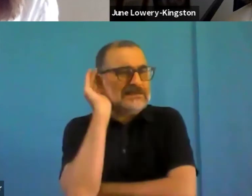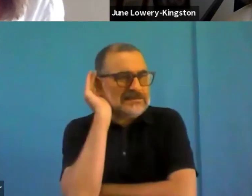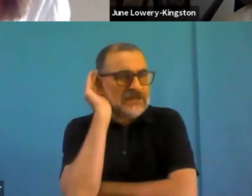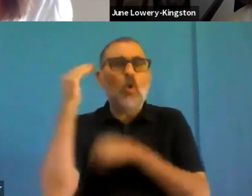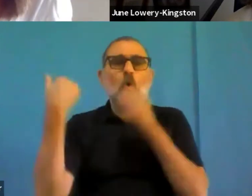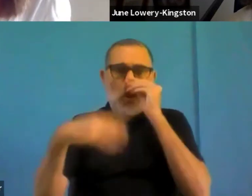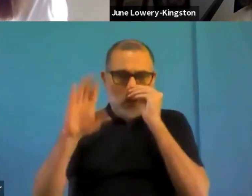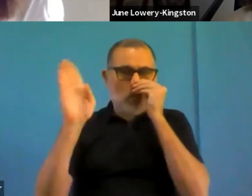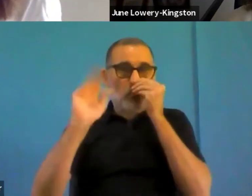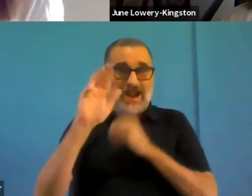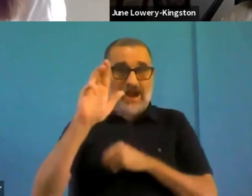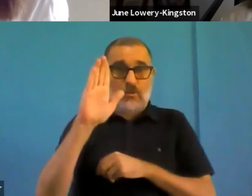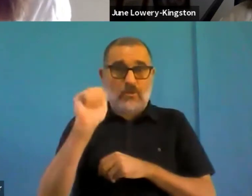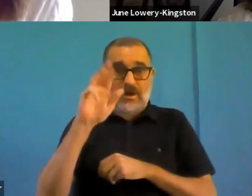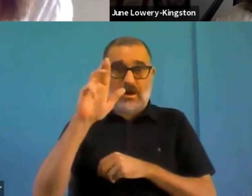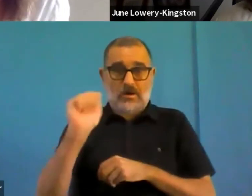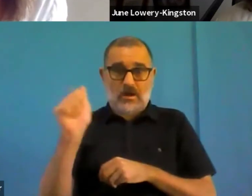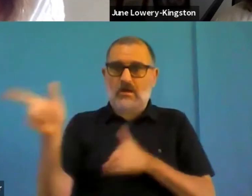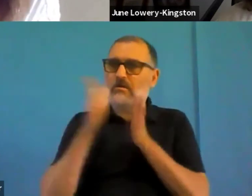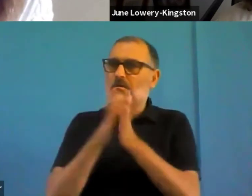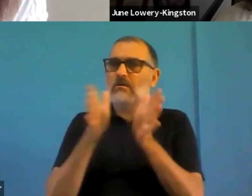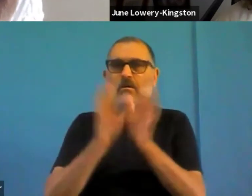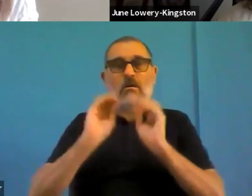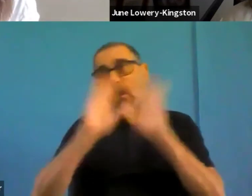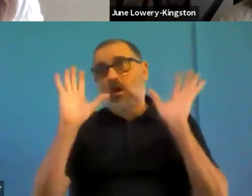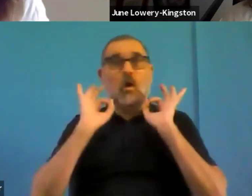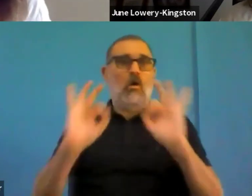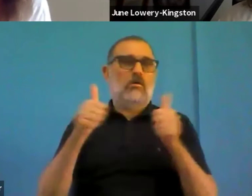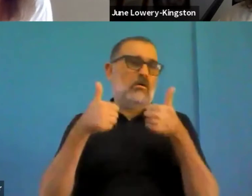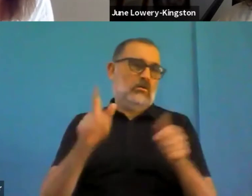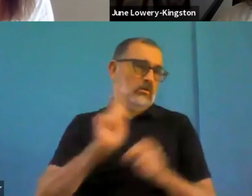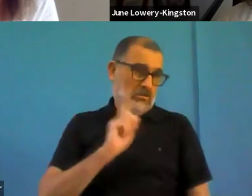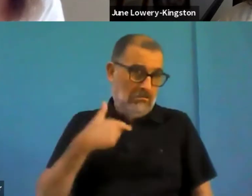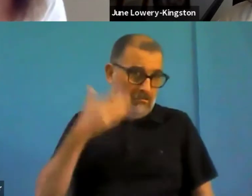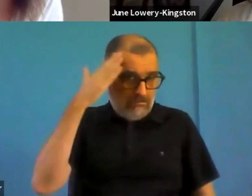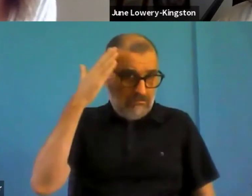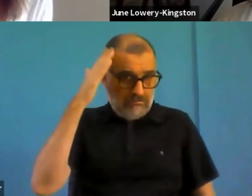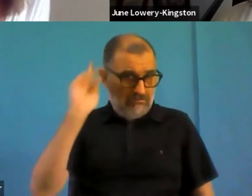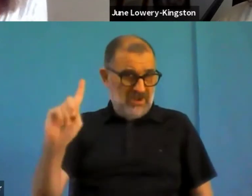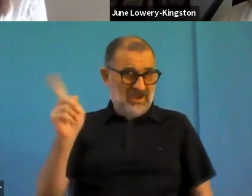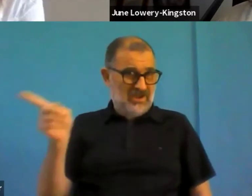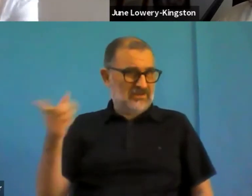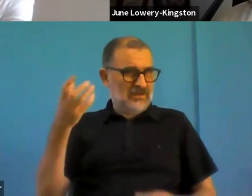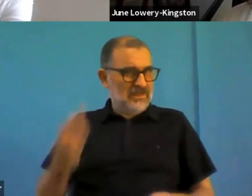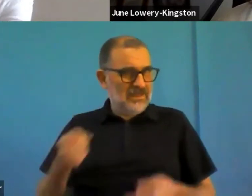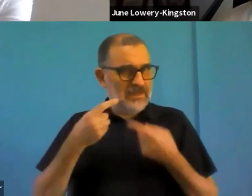But the legislation we think, is a necessary and essential if not a sufficient condition for bringing that change about.